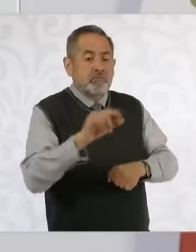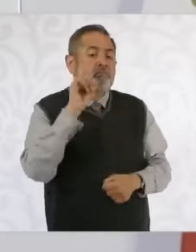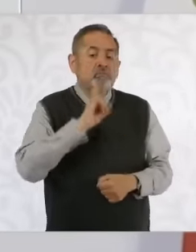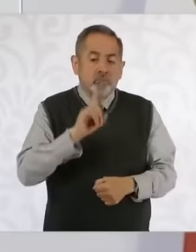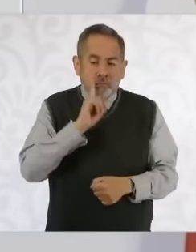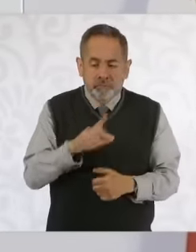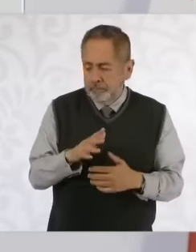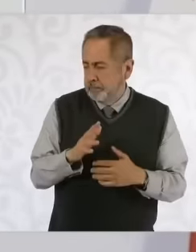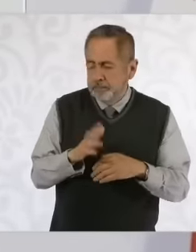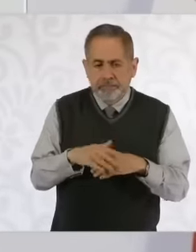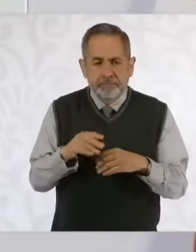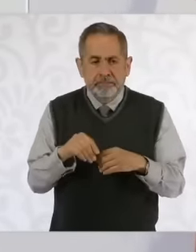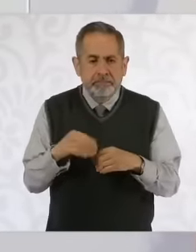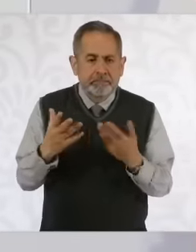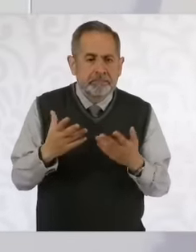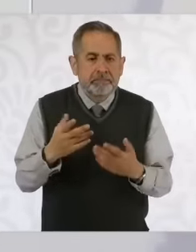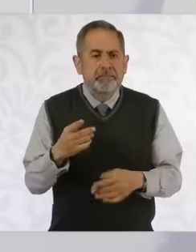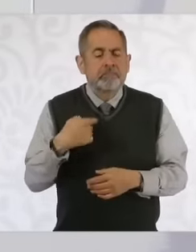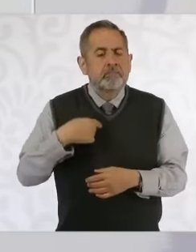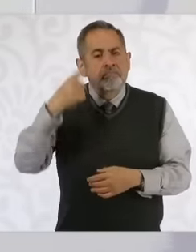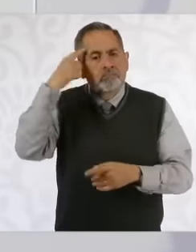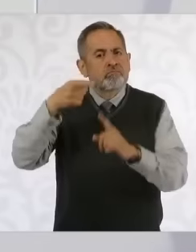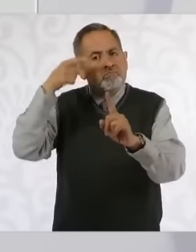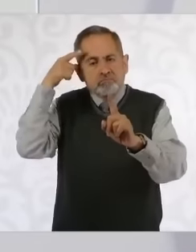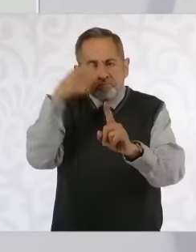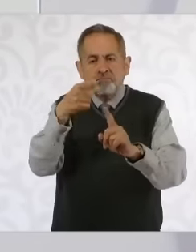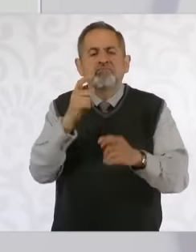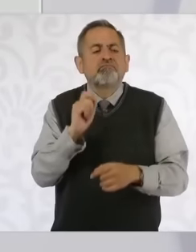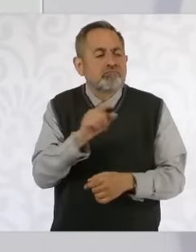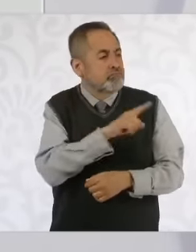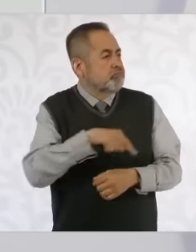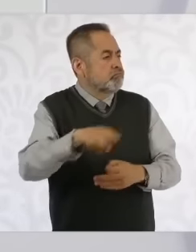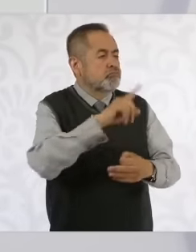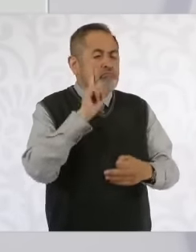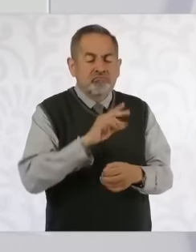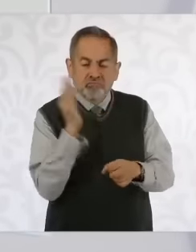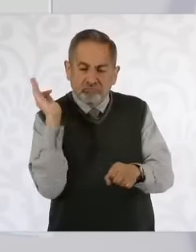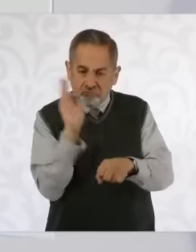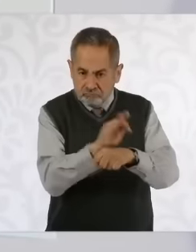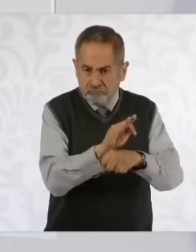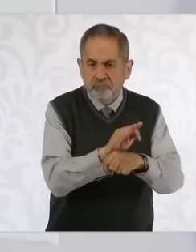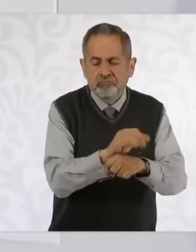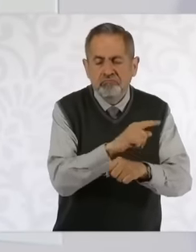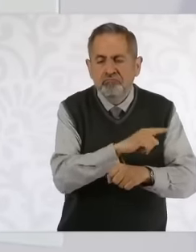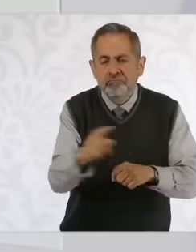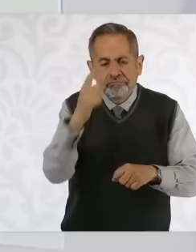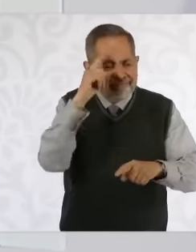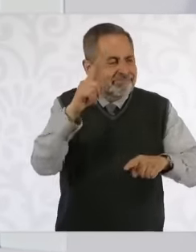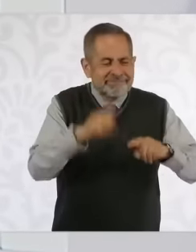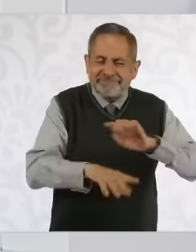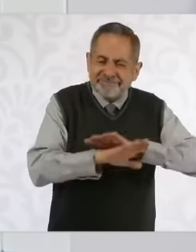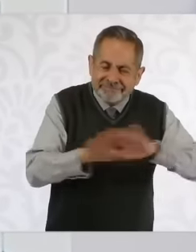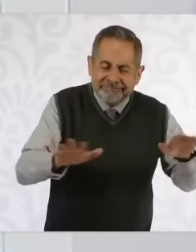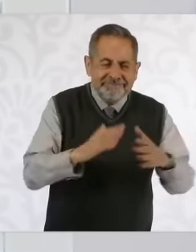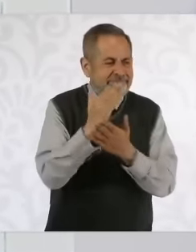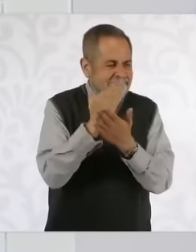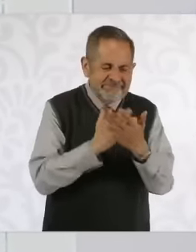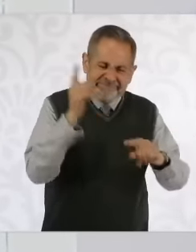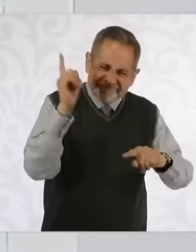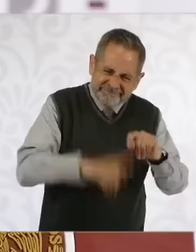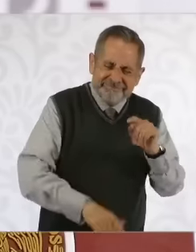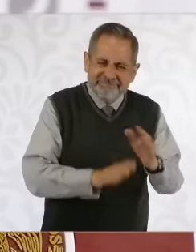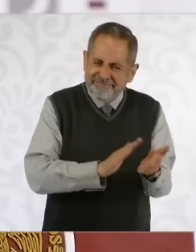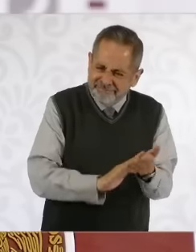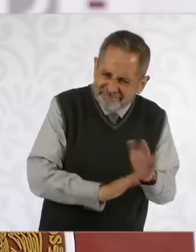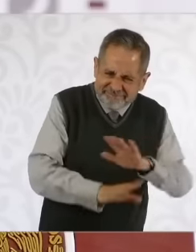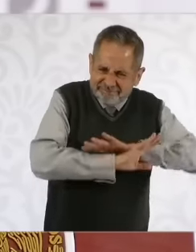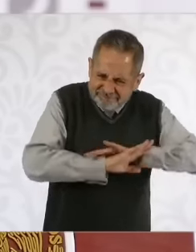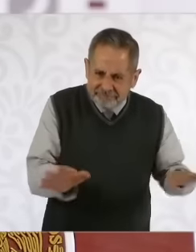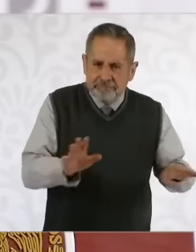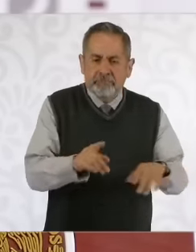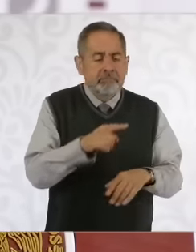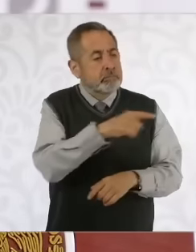evidently Our objective is to protect women and to eradicate this form of abuse